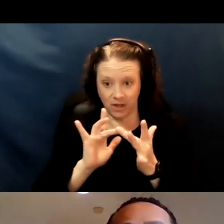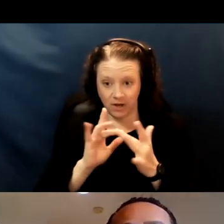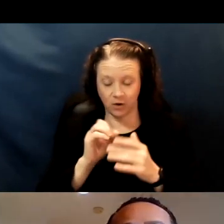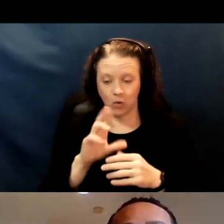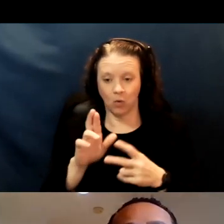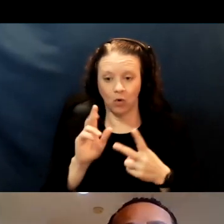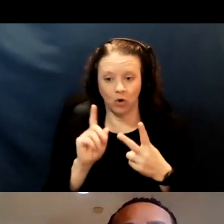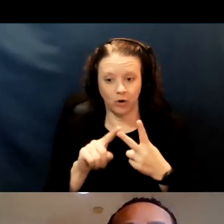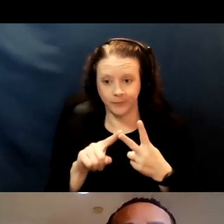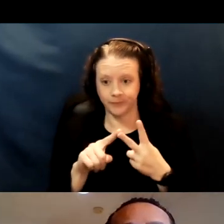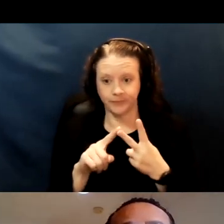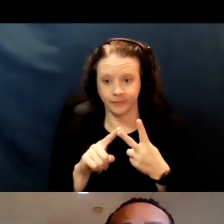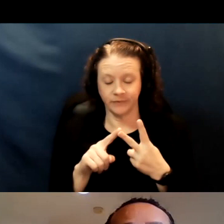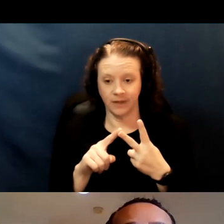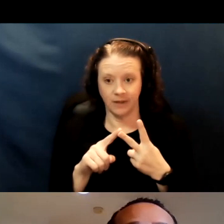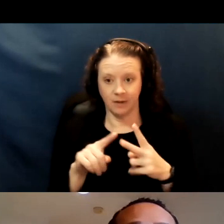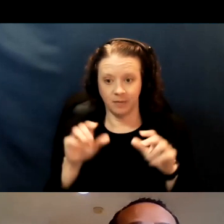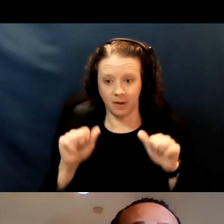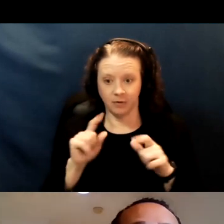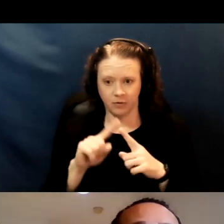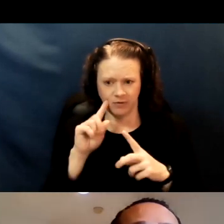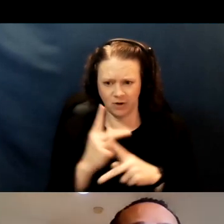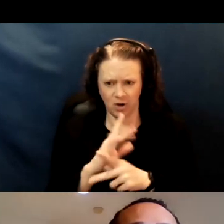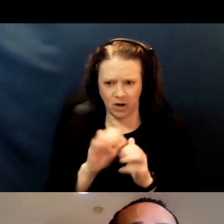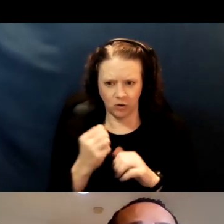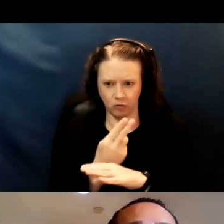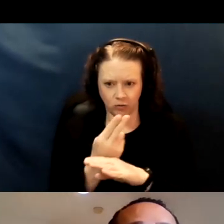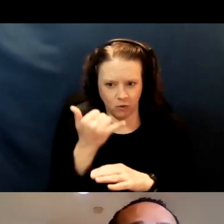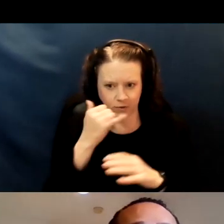or navigate the phone system to be able to make appointments ahead of time.